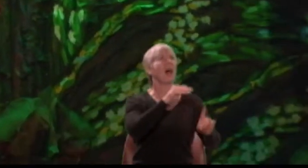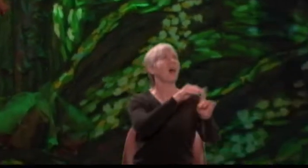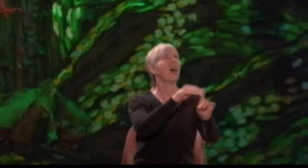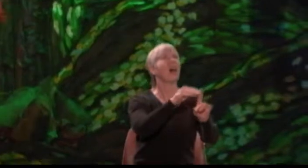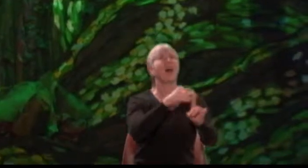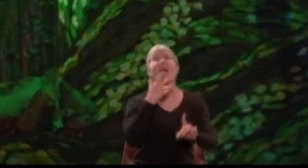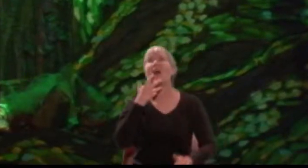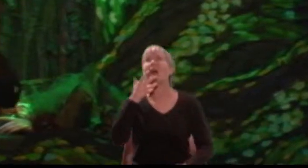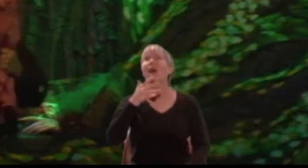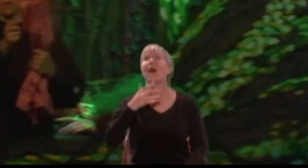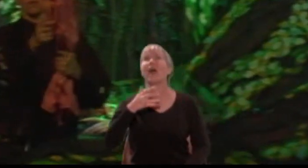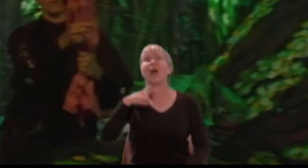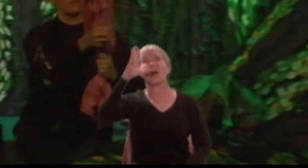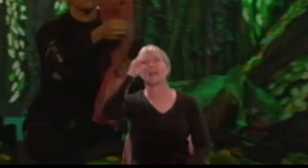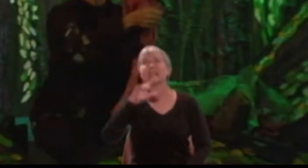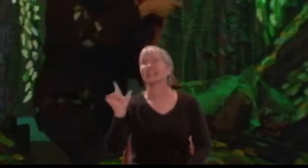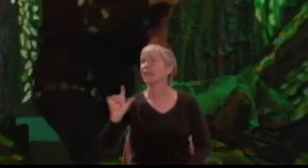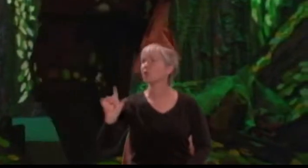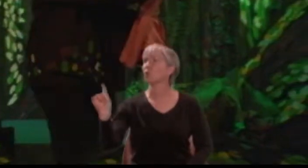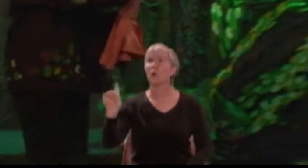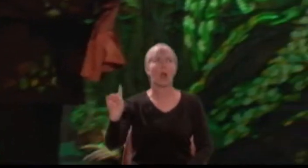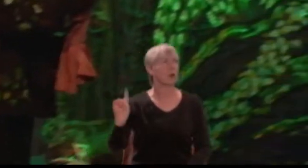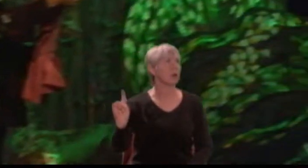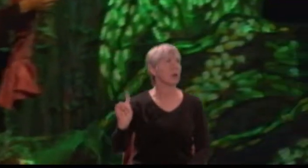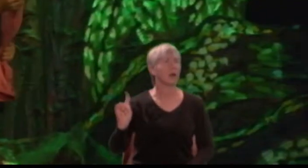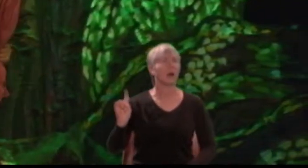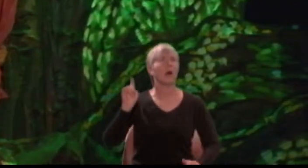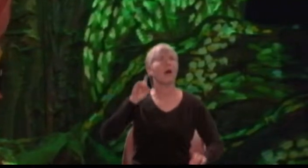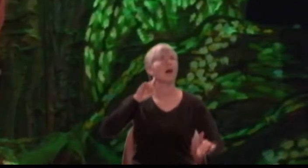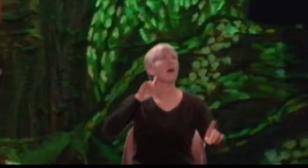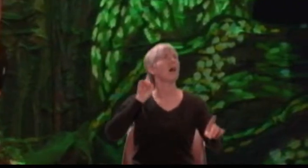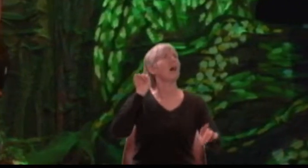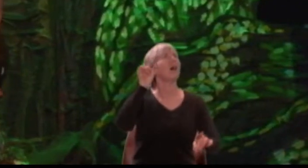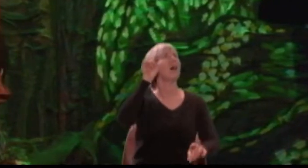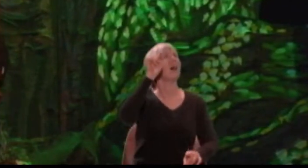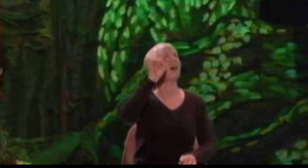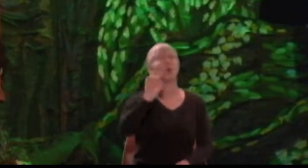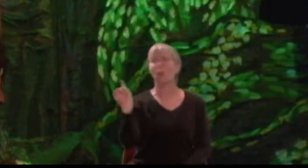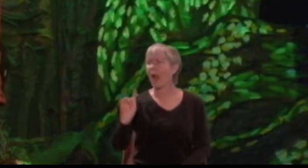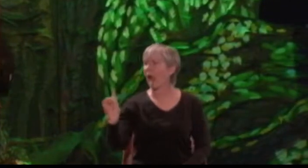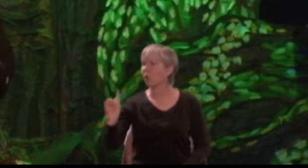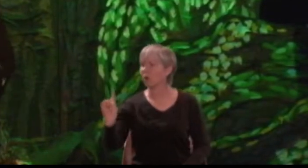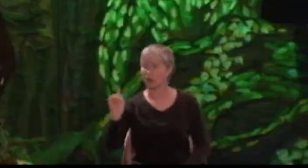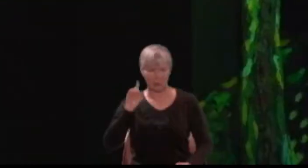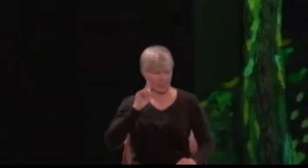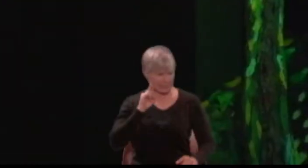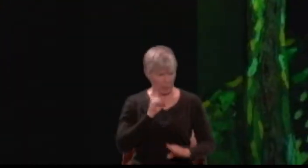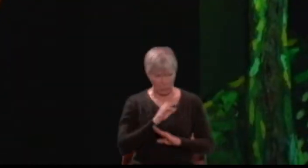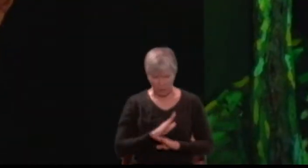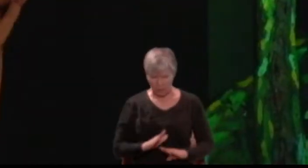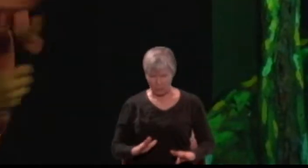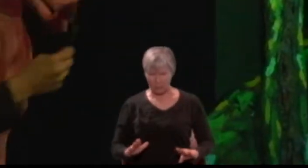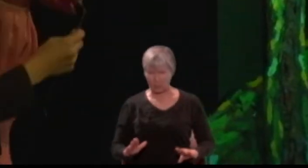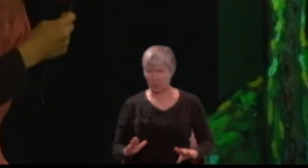What? Out of hearing? Gone? No sound, no word? No?